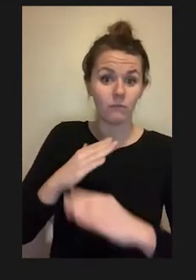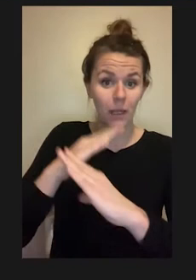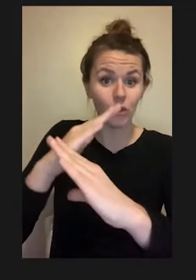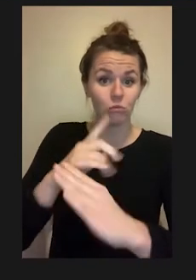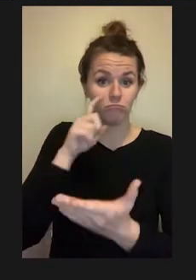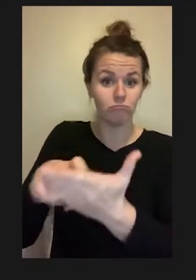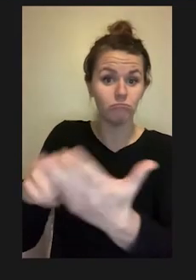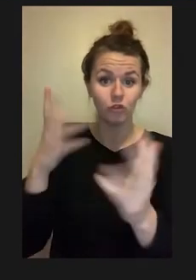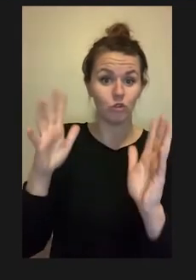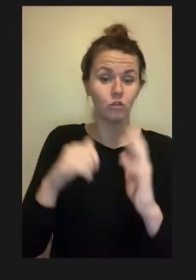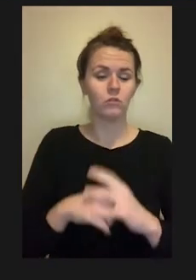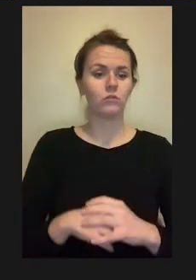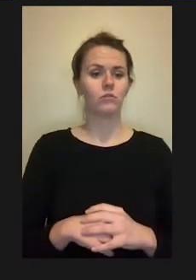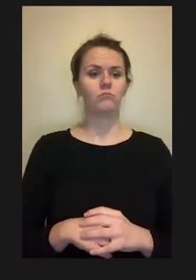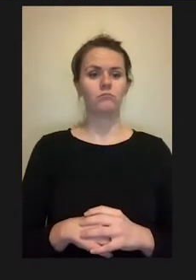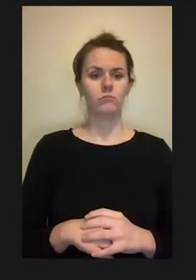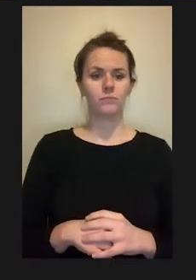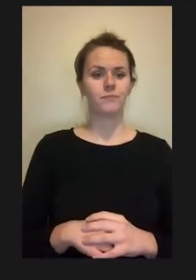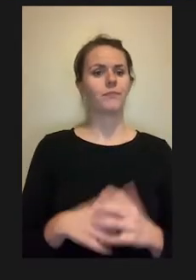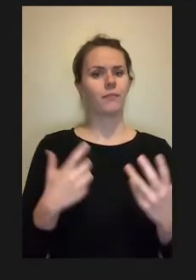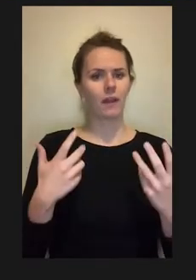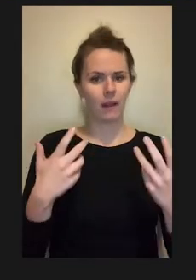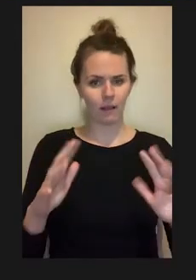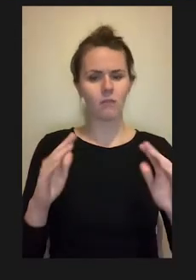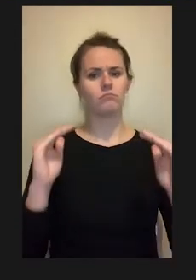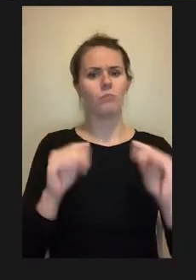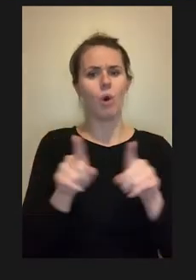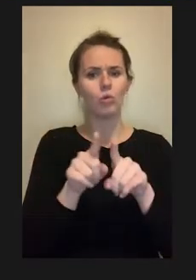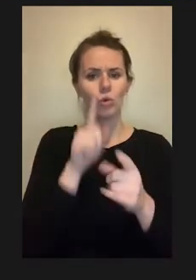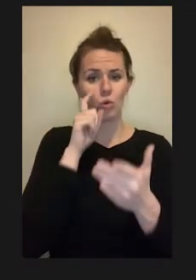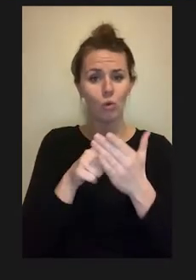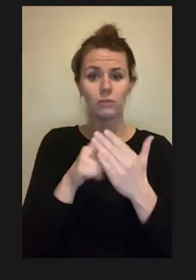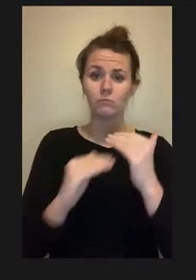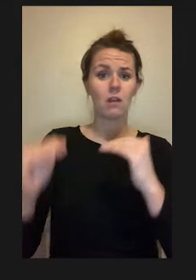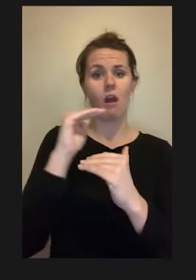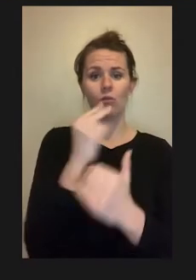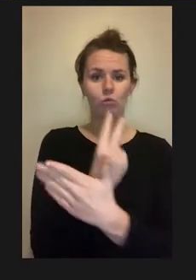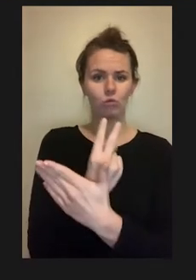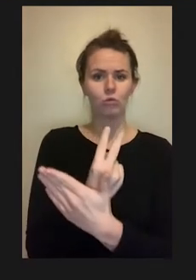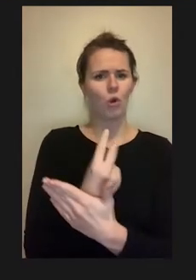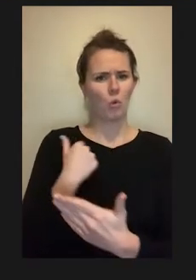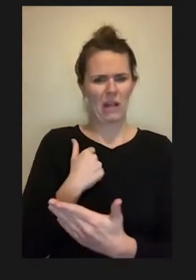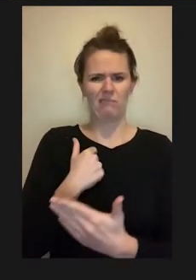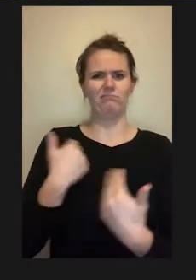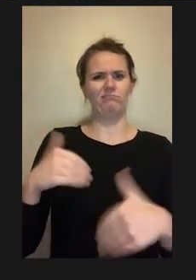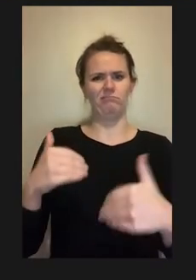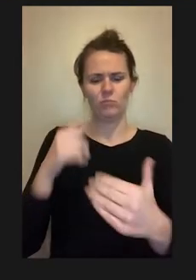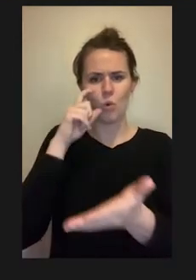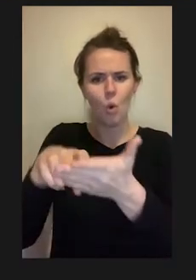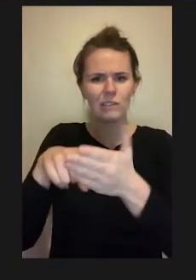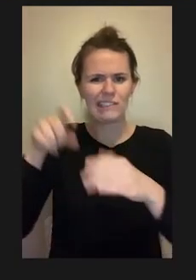there is a need for conducting independent research that is also daunting to those with